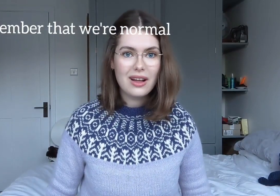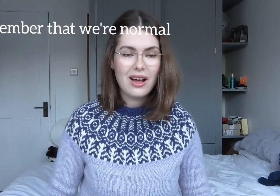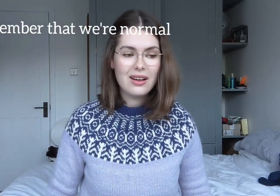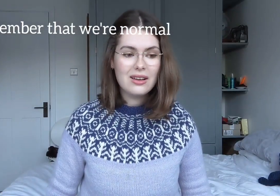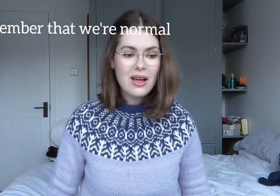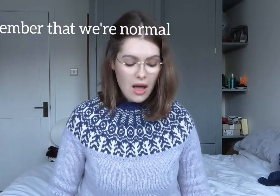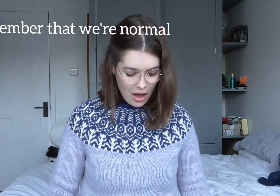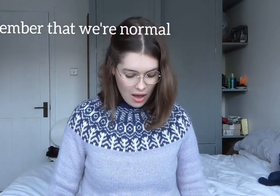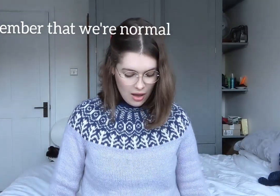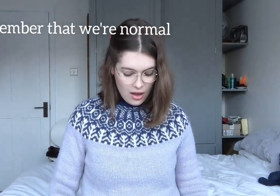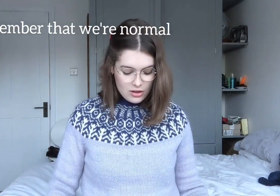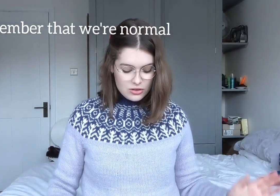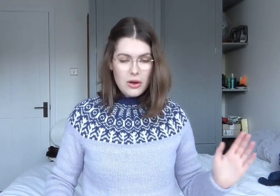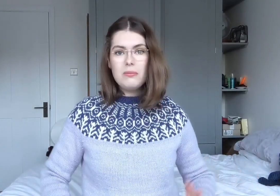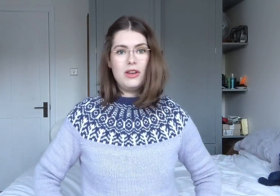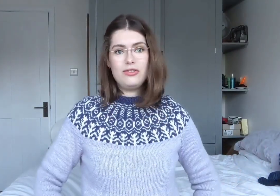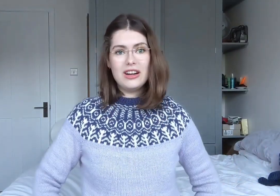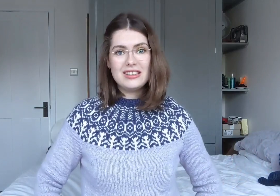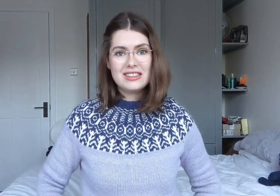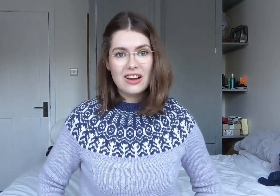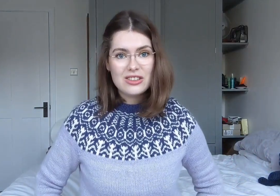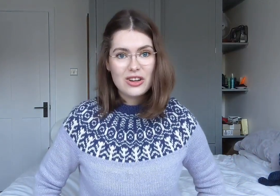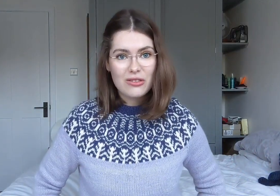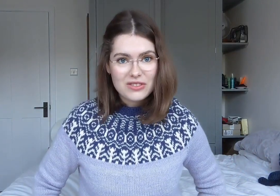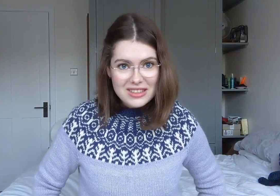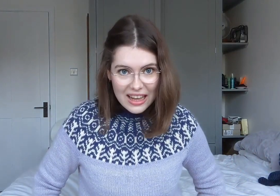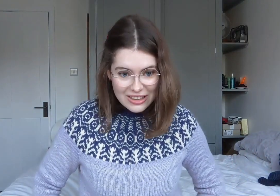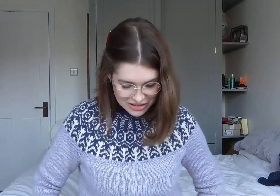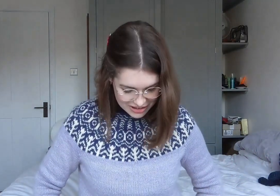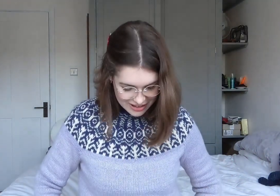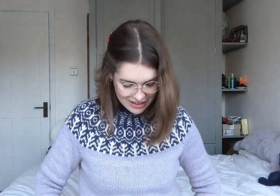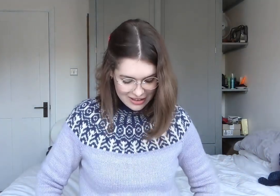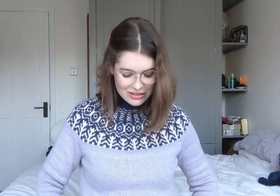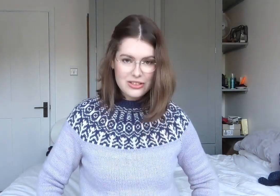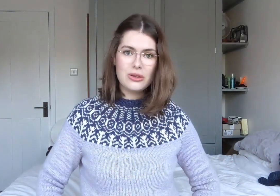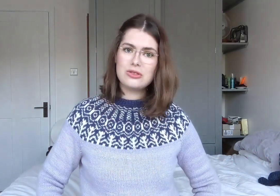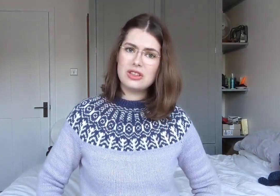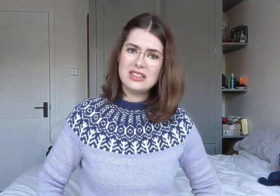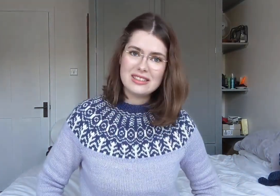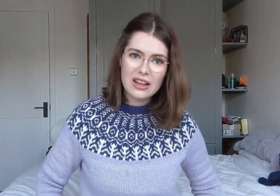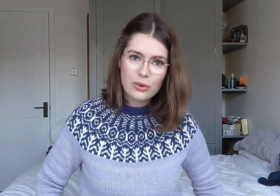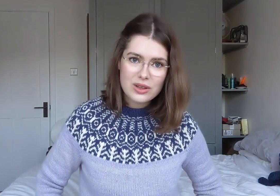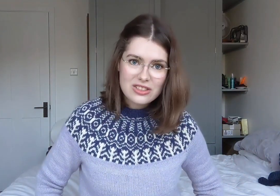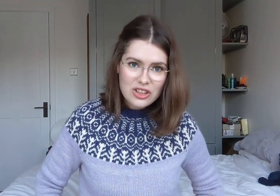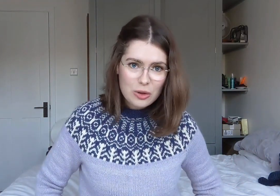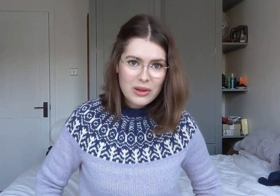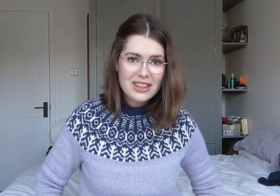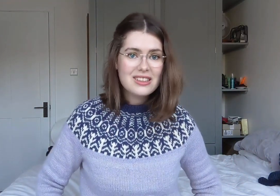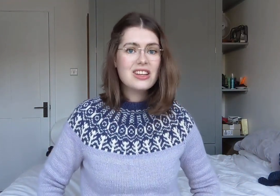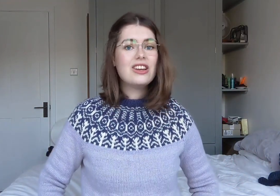Don't be afraid to start a conversation. Don't treat us like we're stupid.